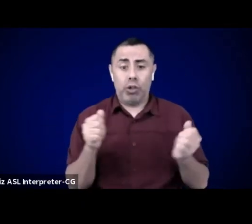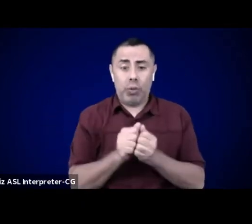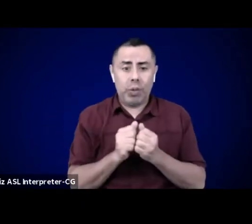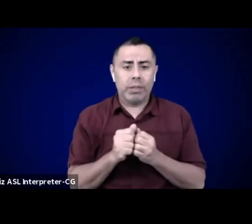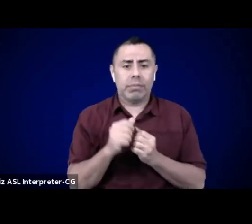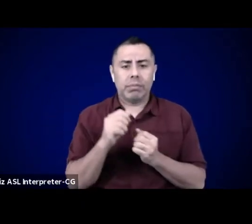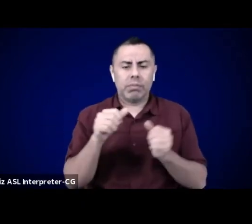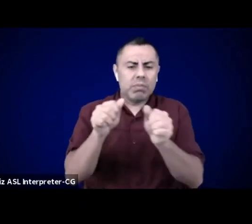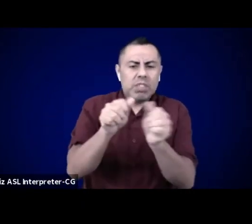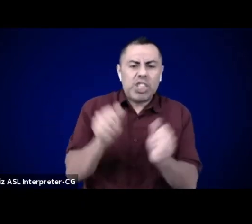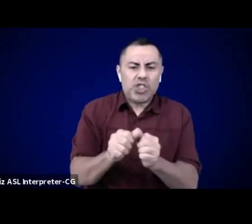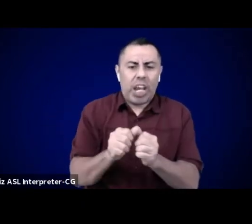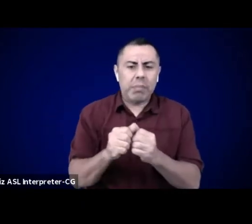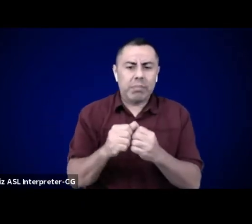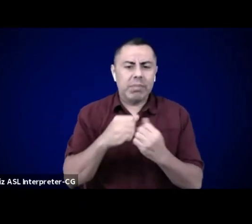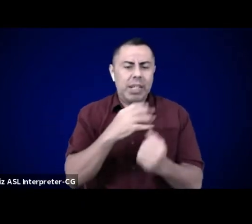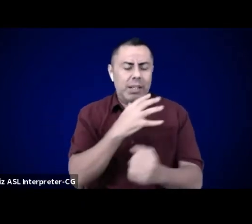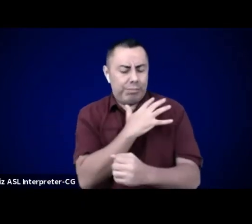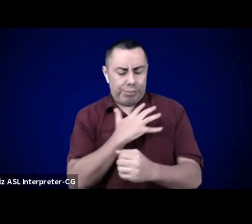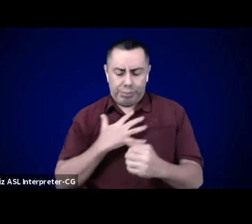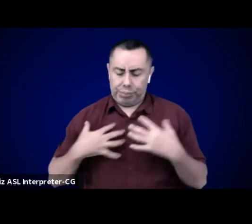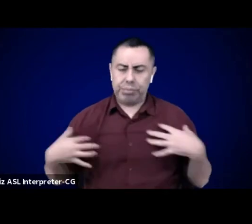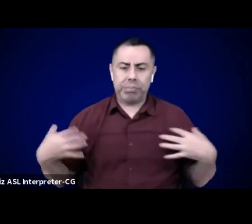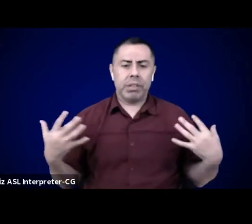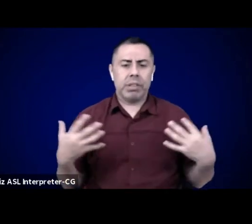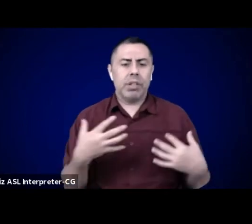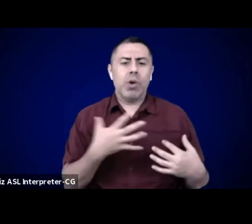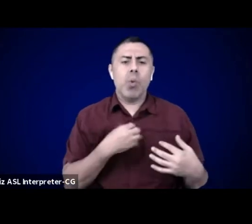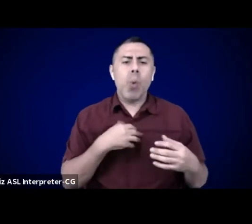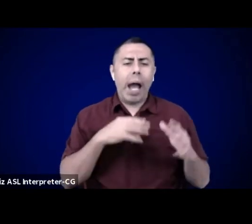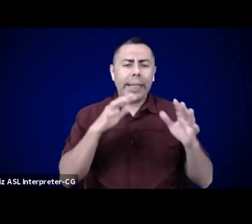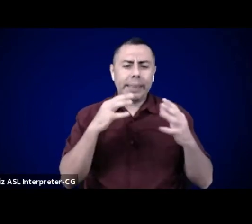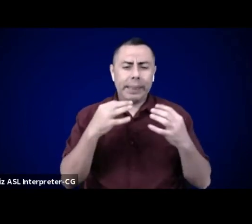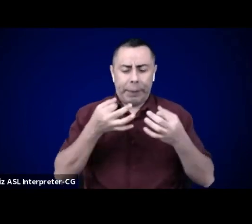Invite them up from the south, invite them down from the north, and meet them at the center.